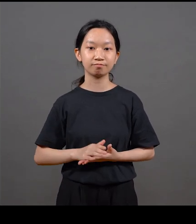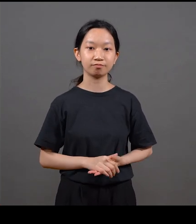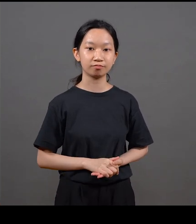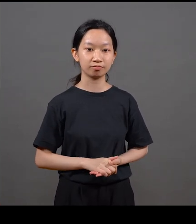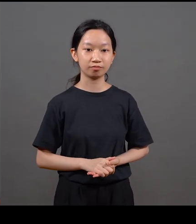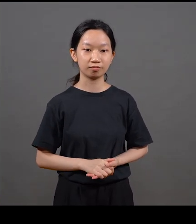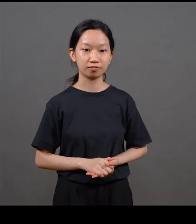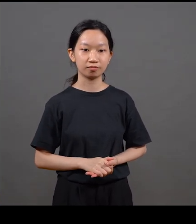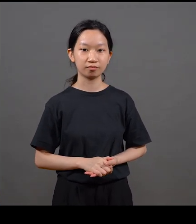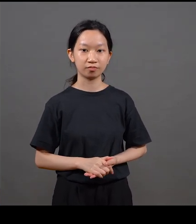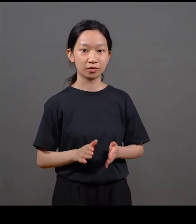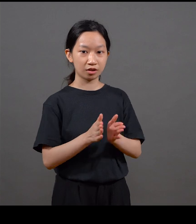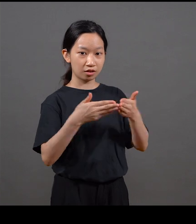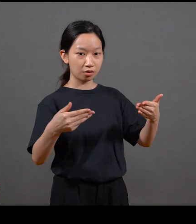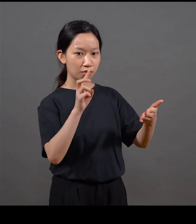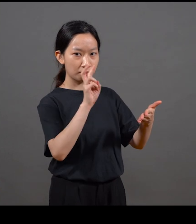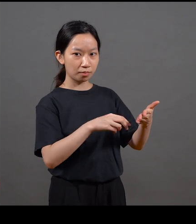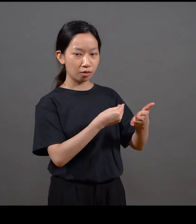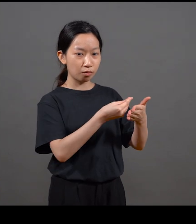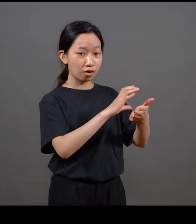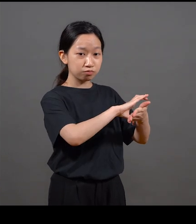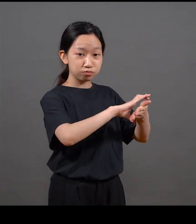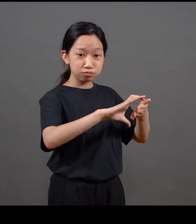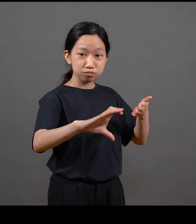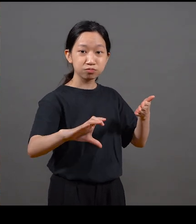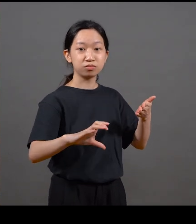And then you open it, and there’s another, even more, like a long, long spread